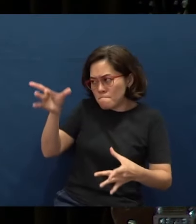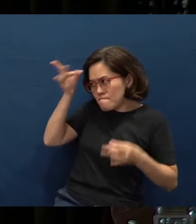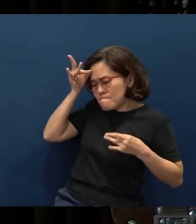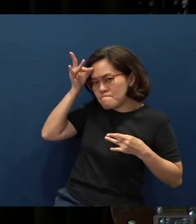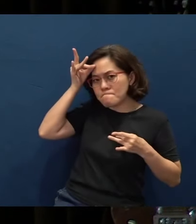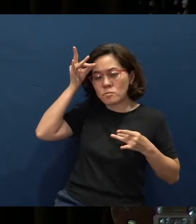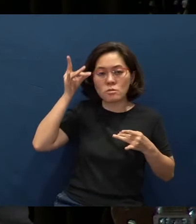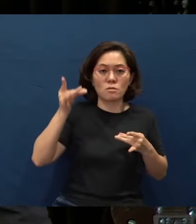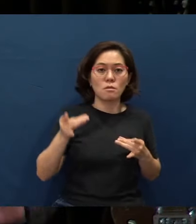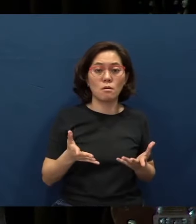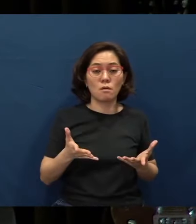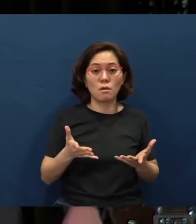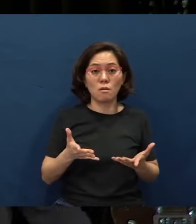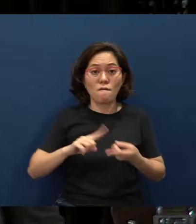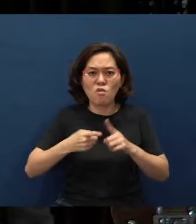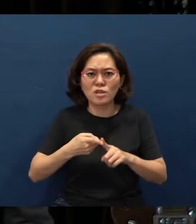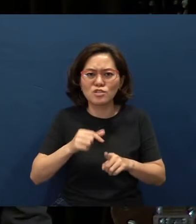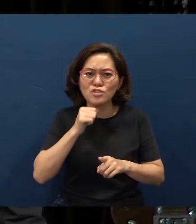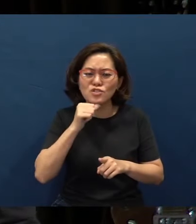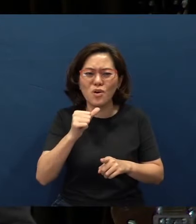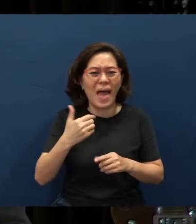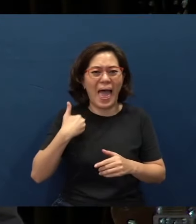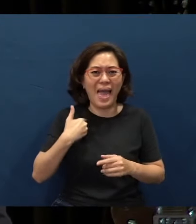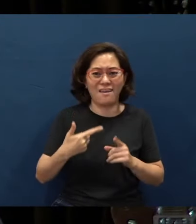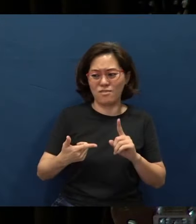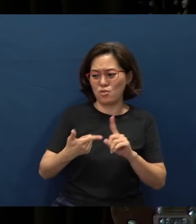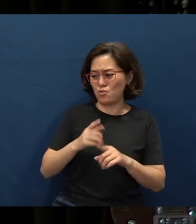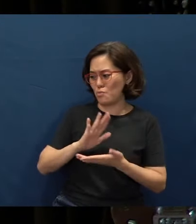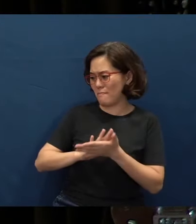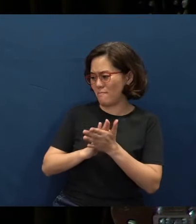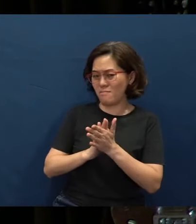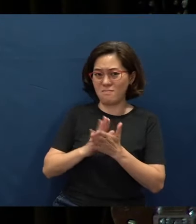So friends, you need not be a smart Solomon to leave behind proverbs.